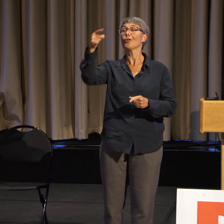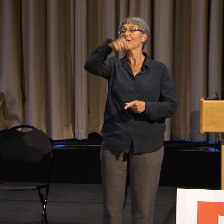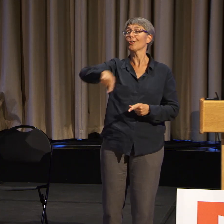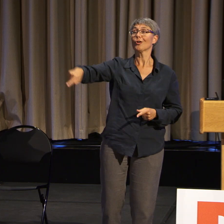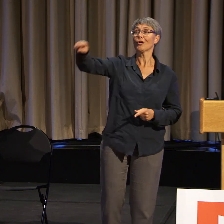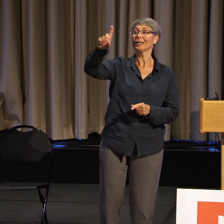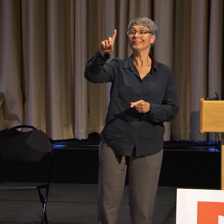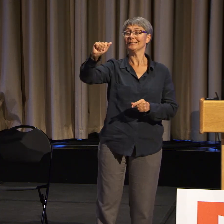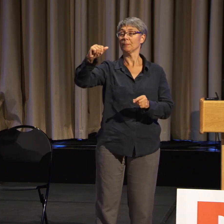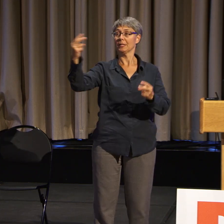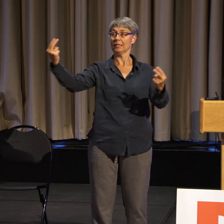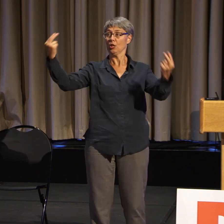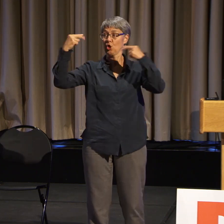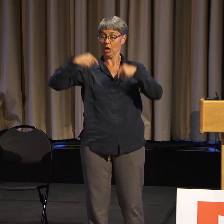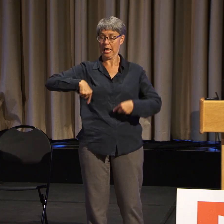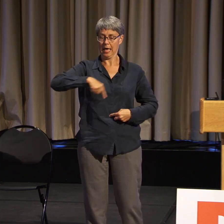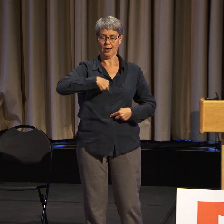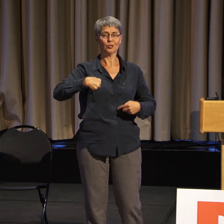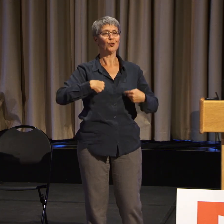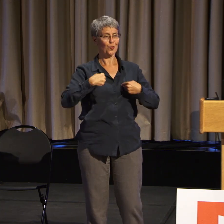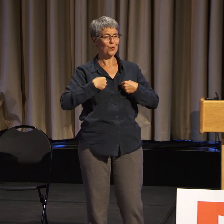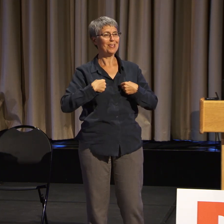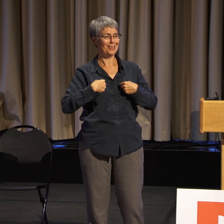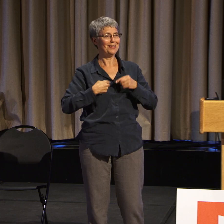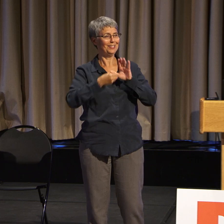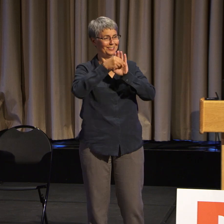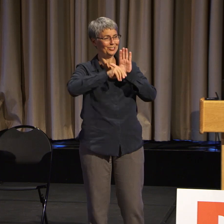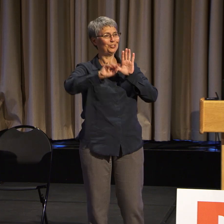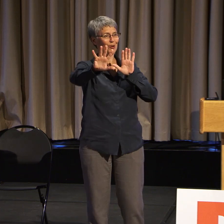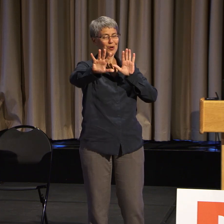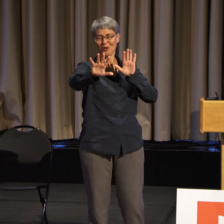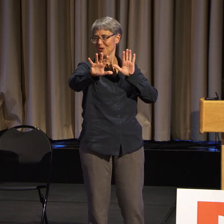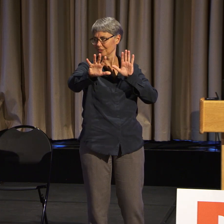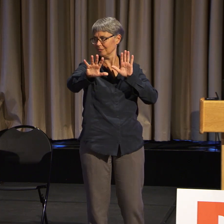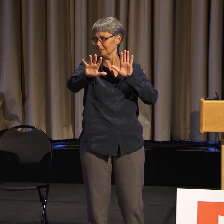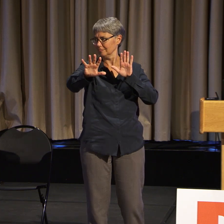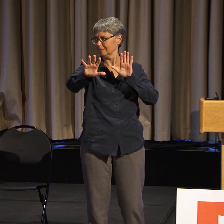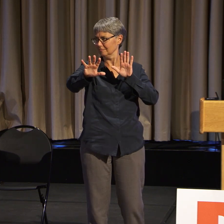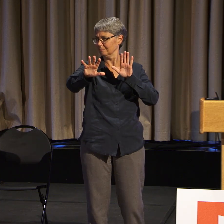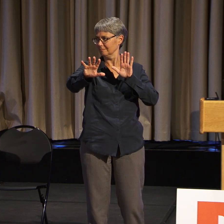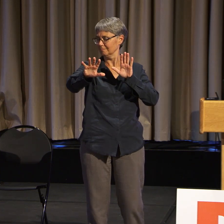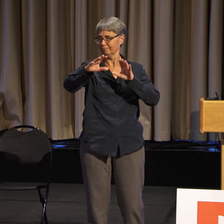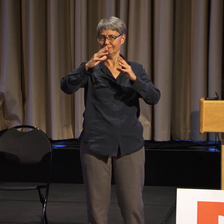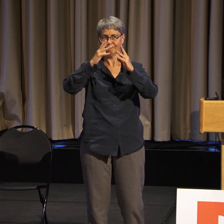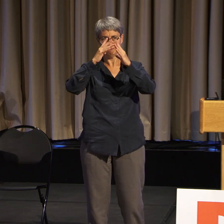and work with other disability organizations to do this.